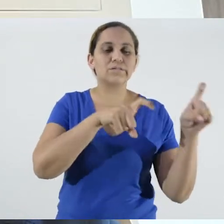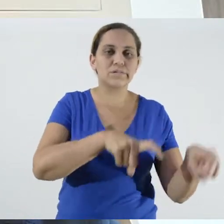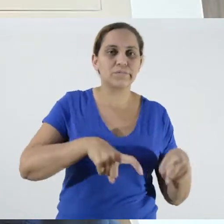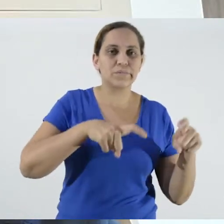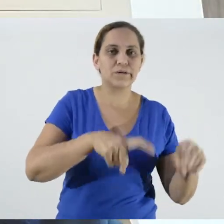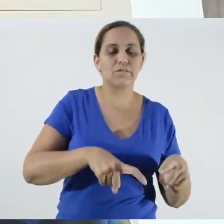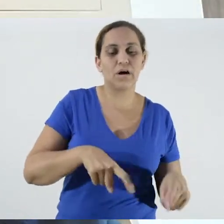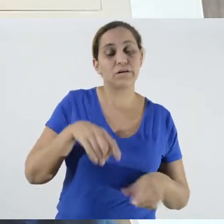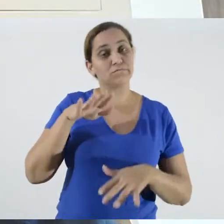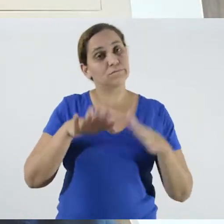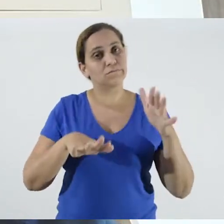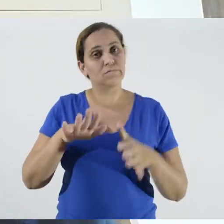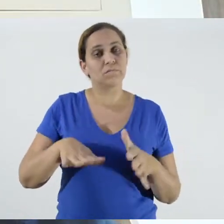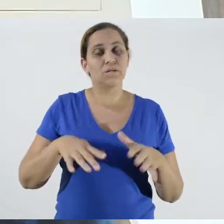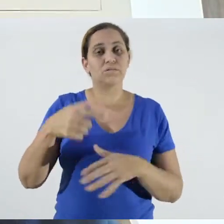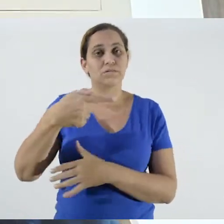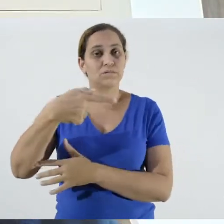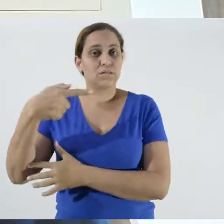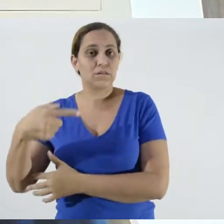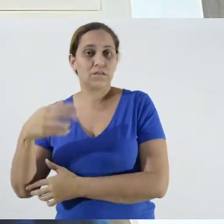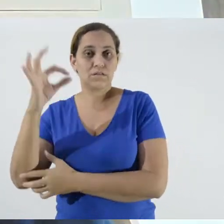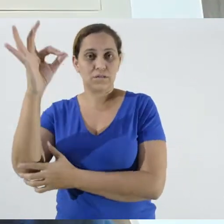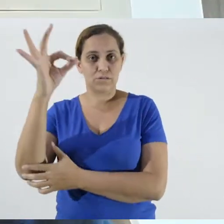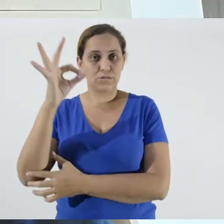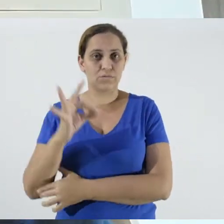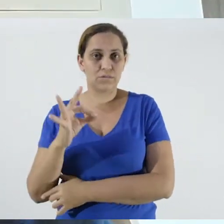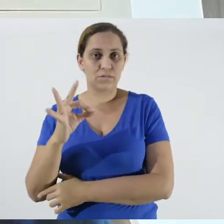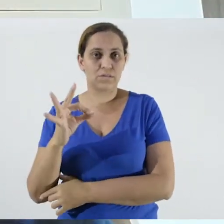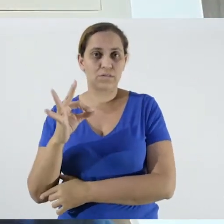that 77% of rural territories